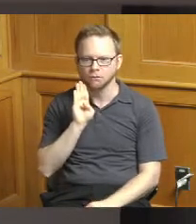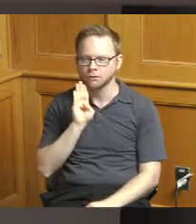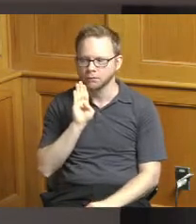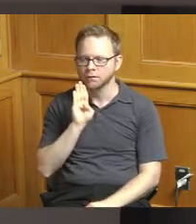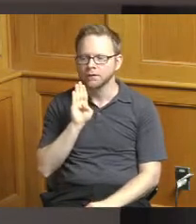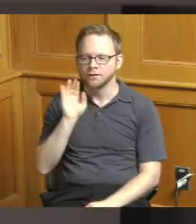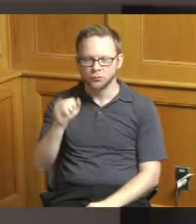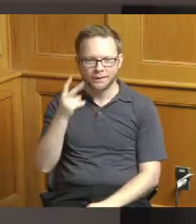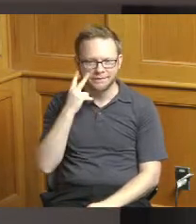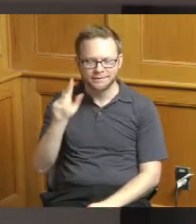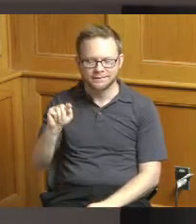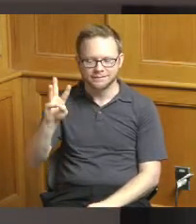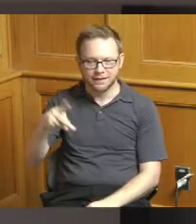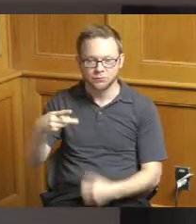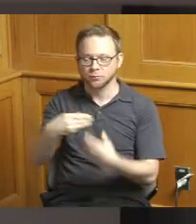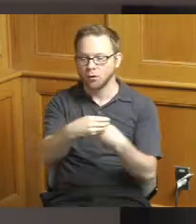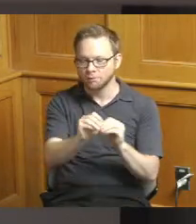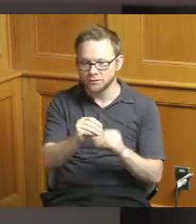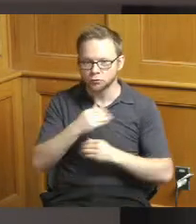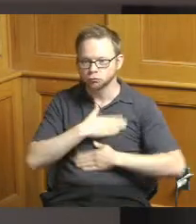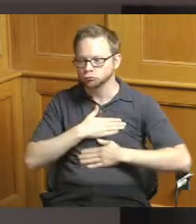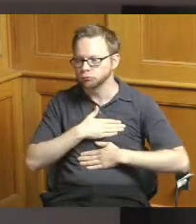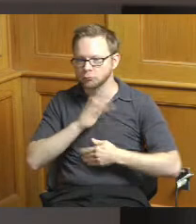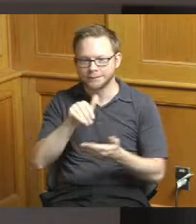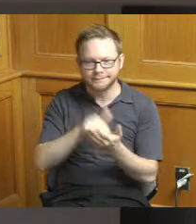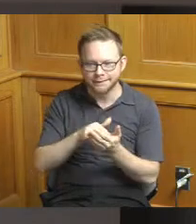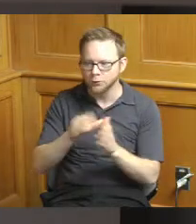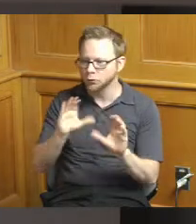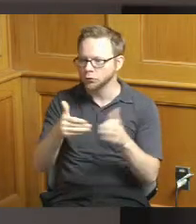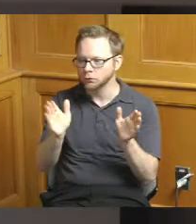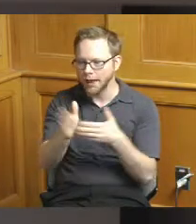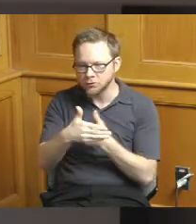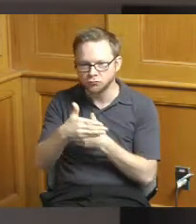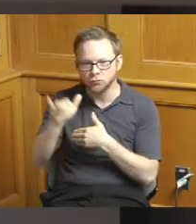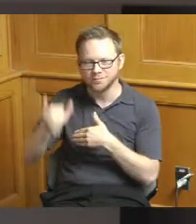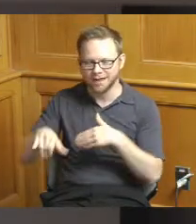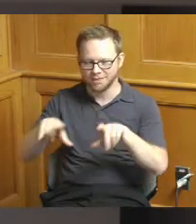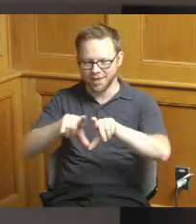offices the rec center the classrooms and then the plaza kind of runs right down the middle there if